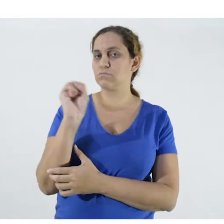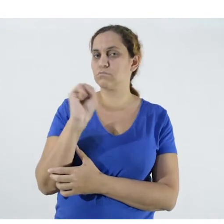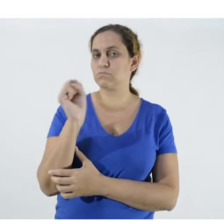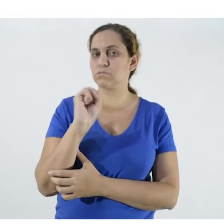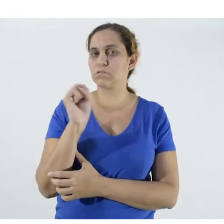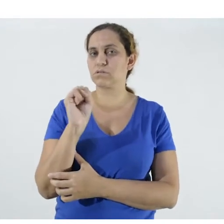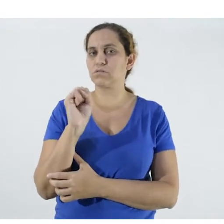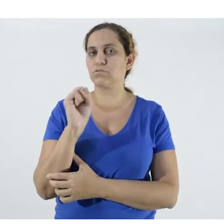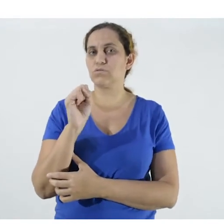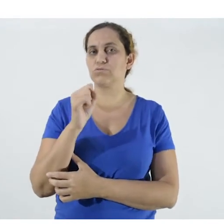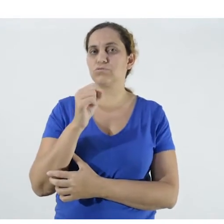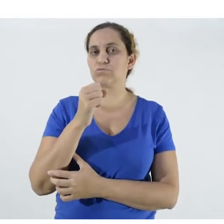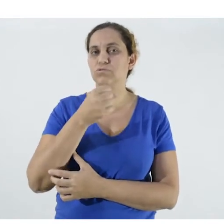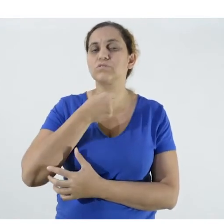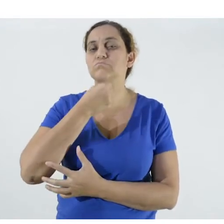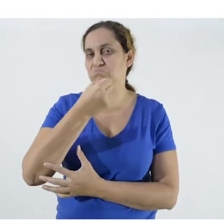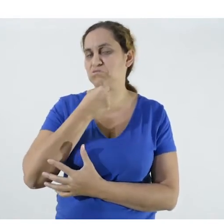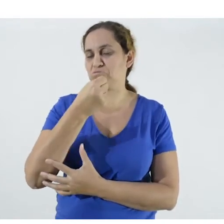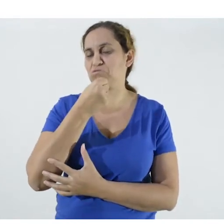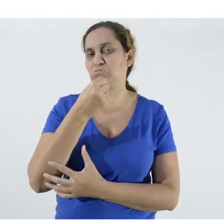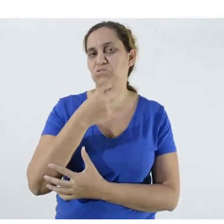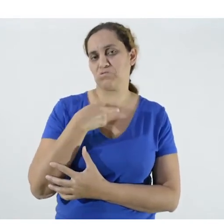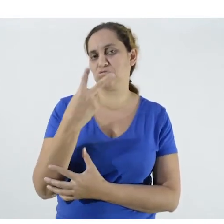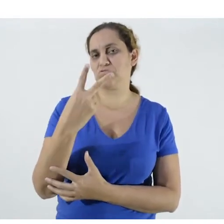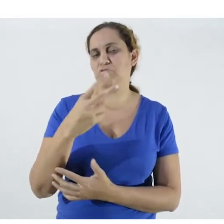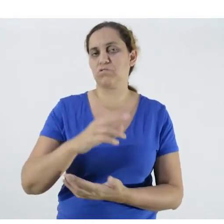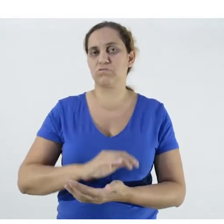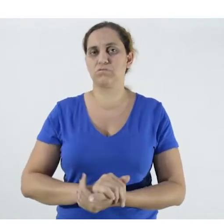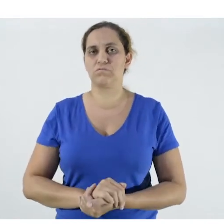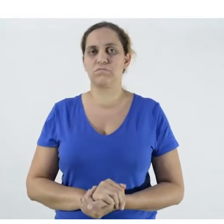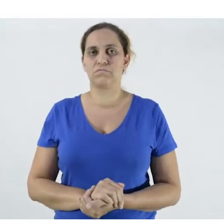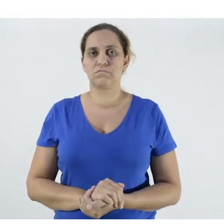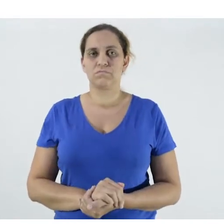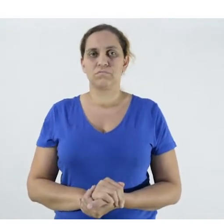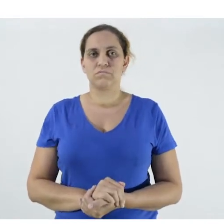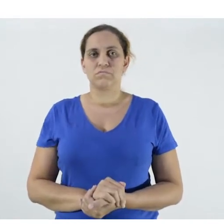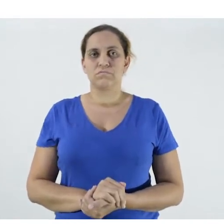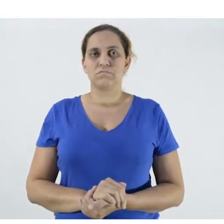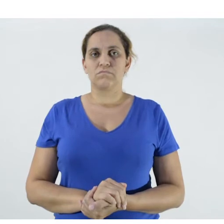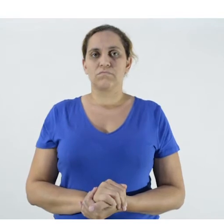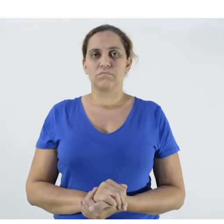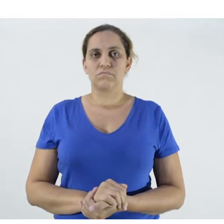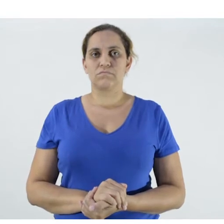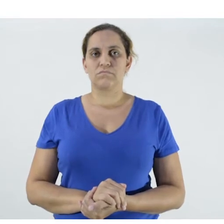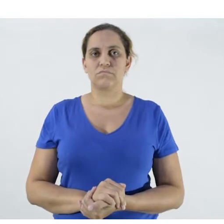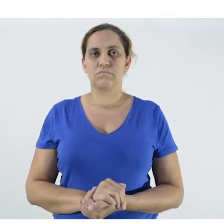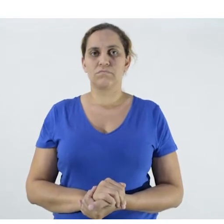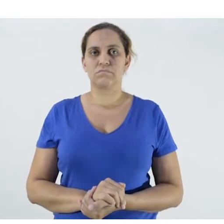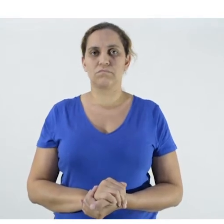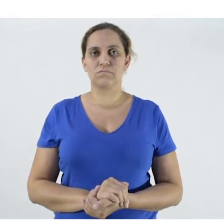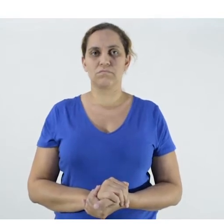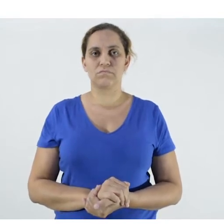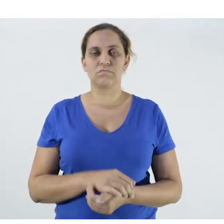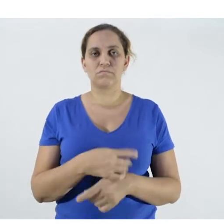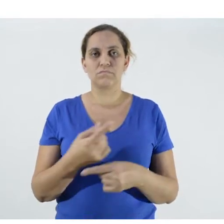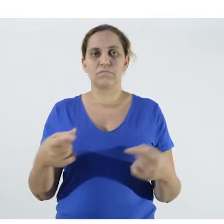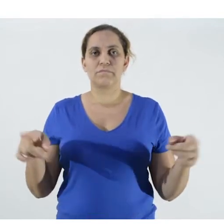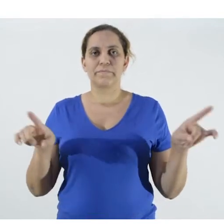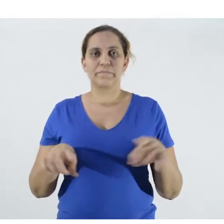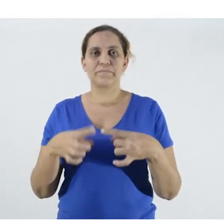of this message.